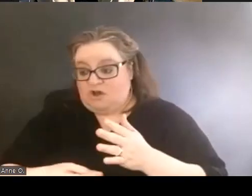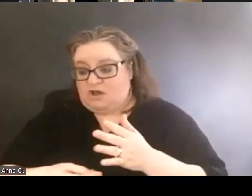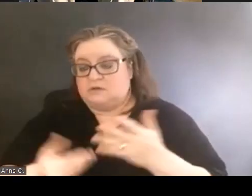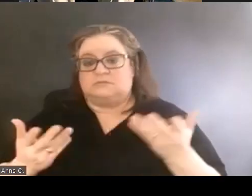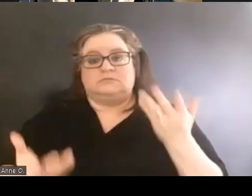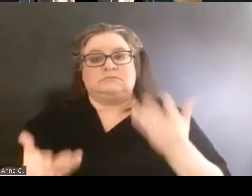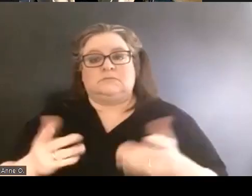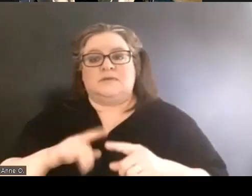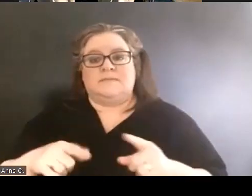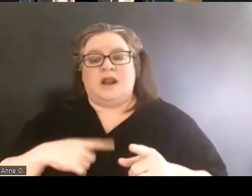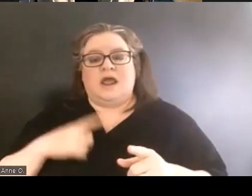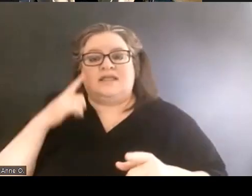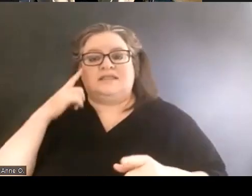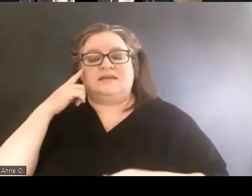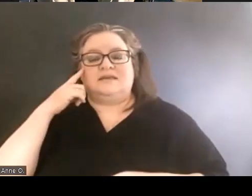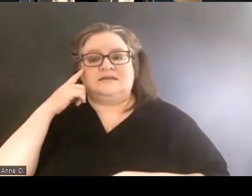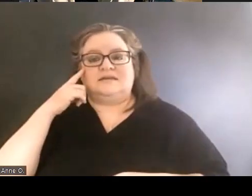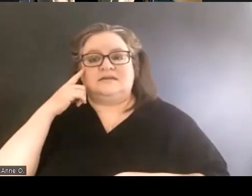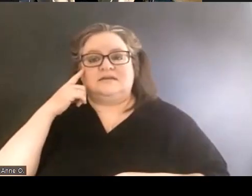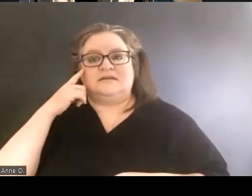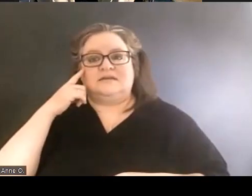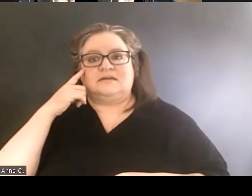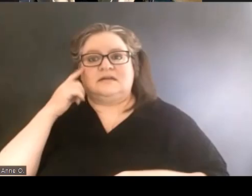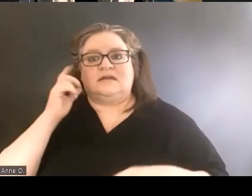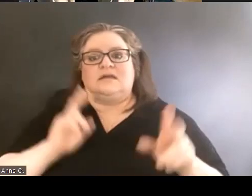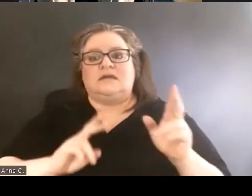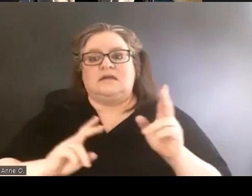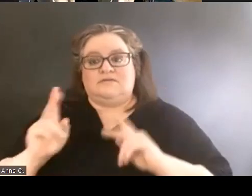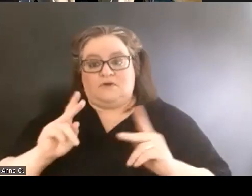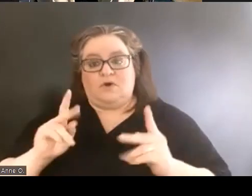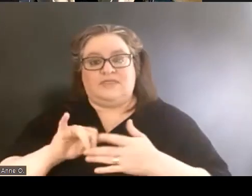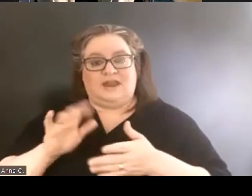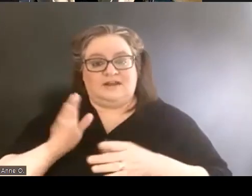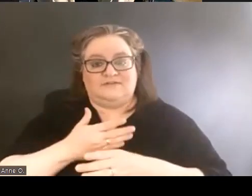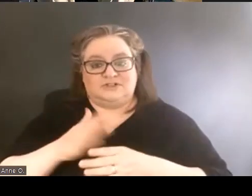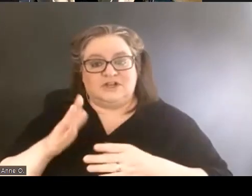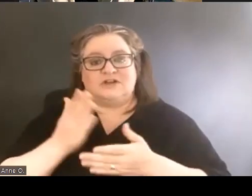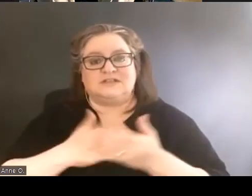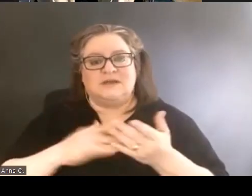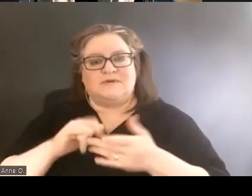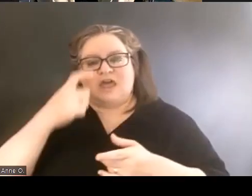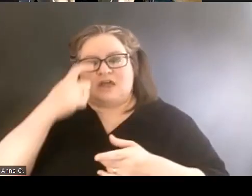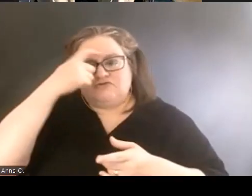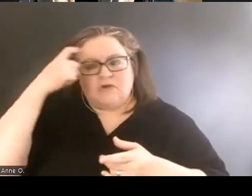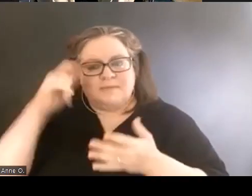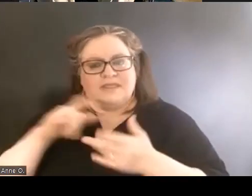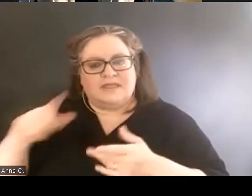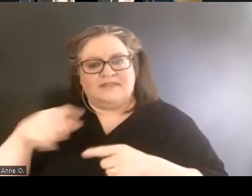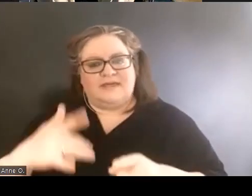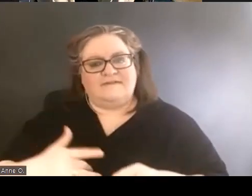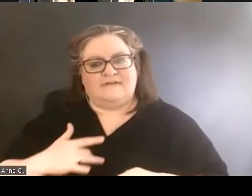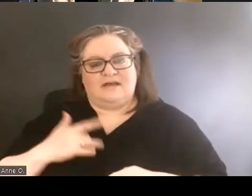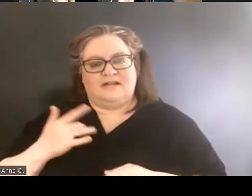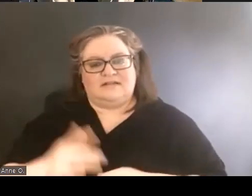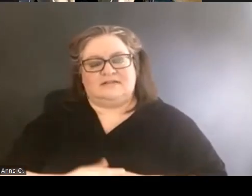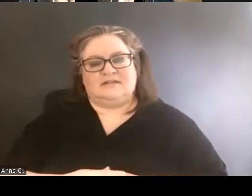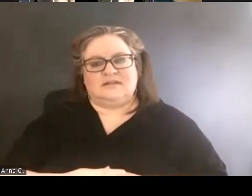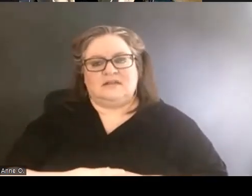So I think that folks have shared some of that trauma they felt from give being given a space